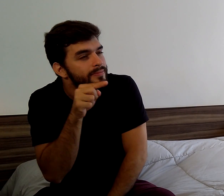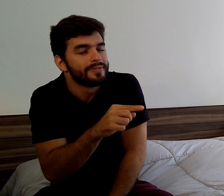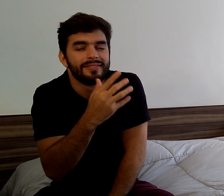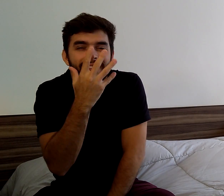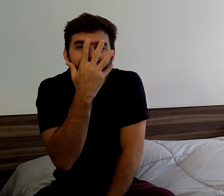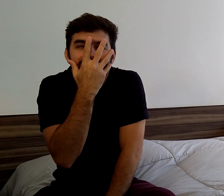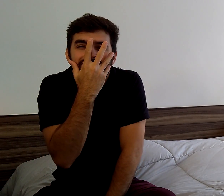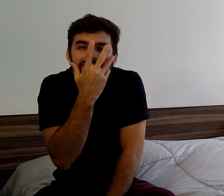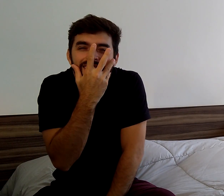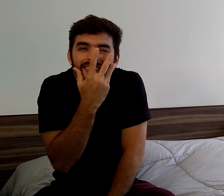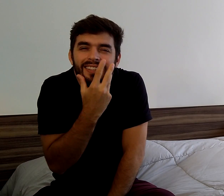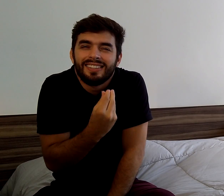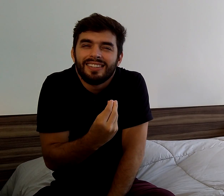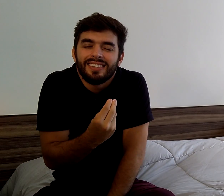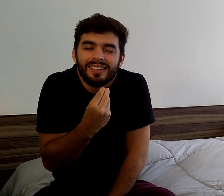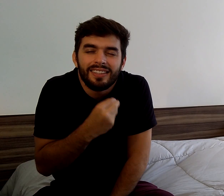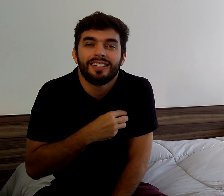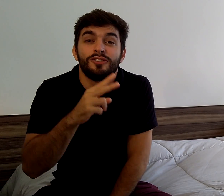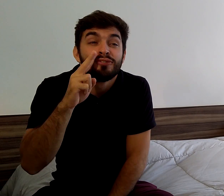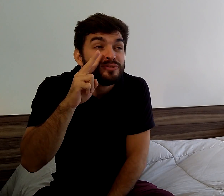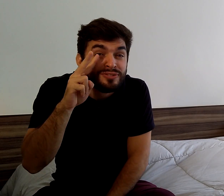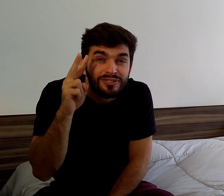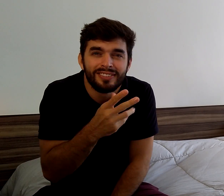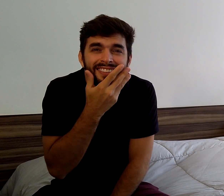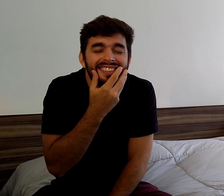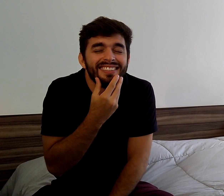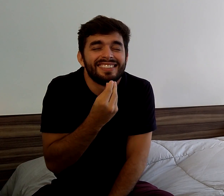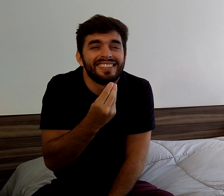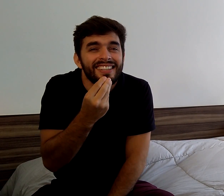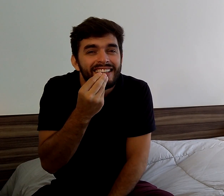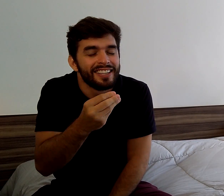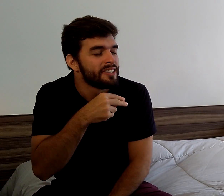It was the most beautiful woman I had ever seen in my life.